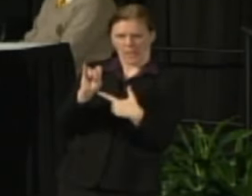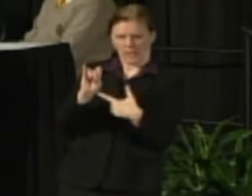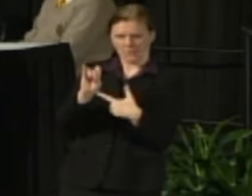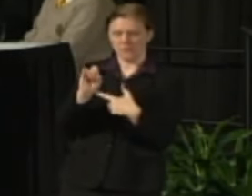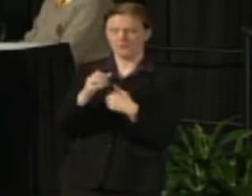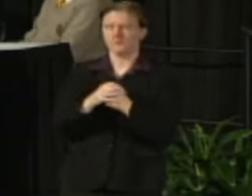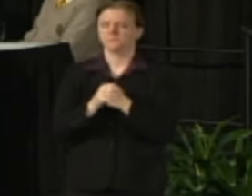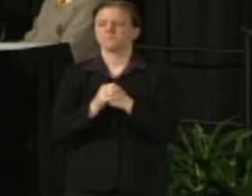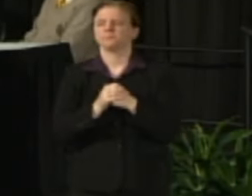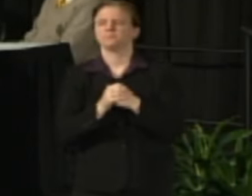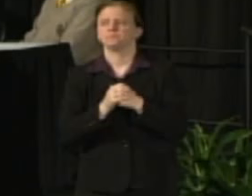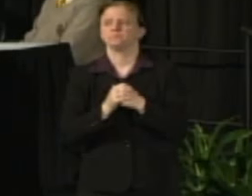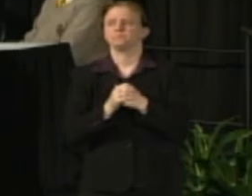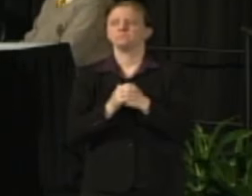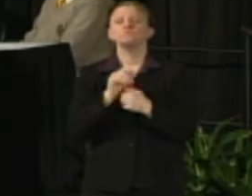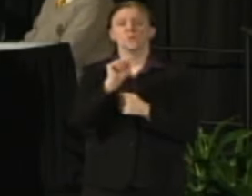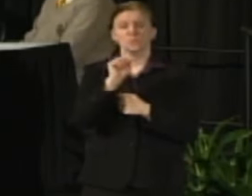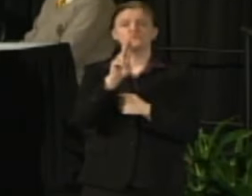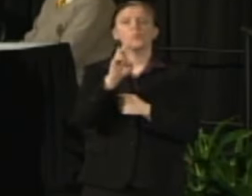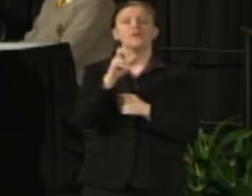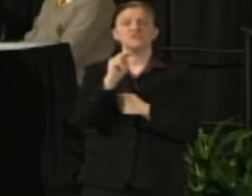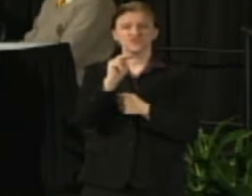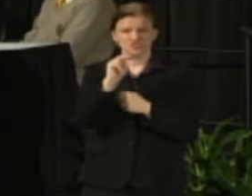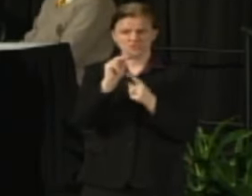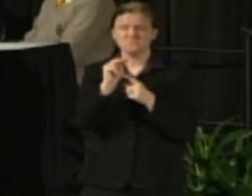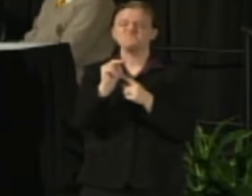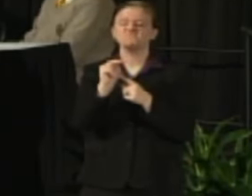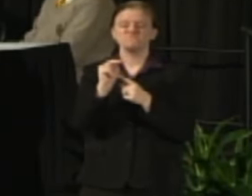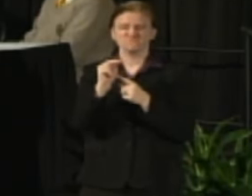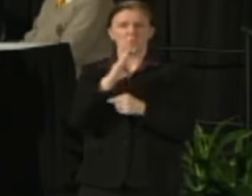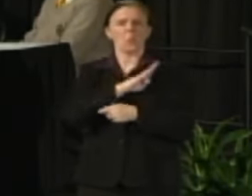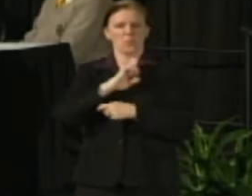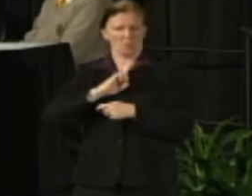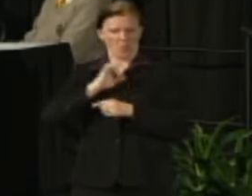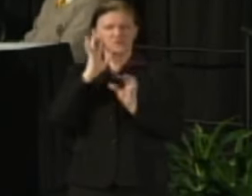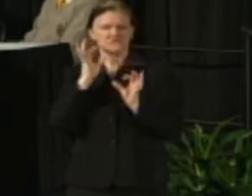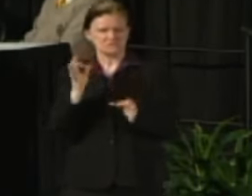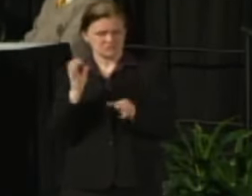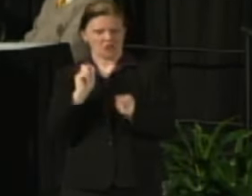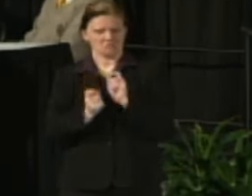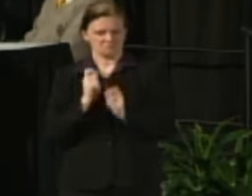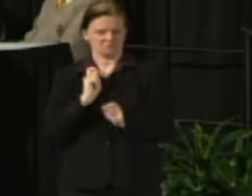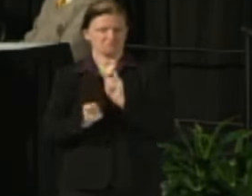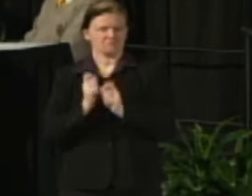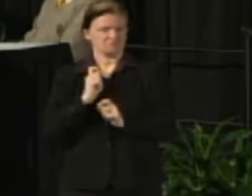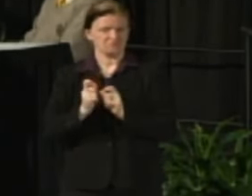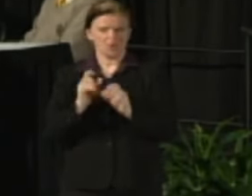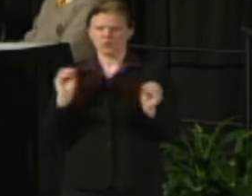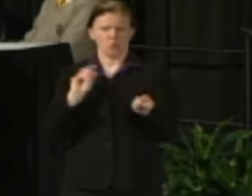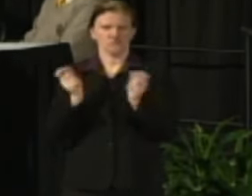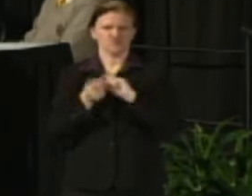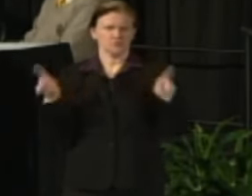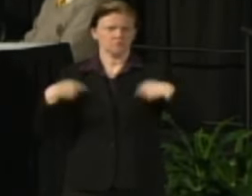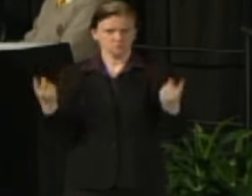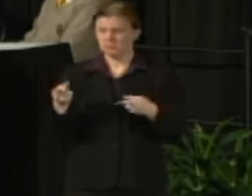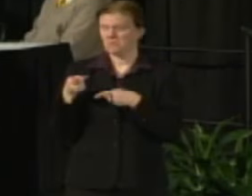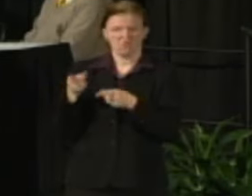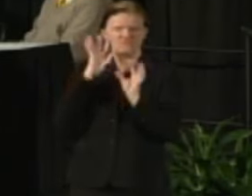The tuition would continue to be subject to the Board of Regents authority. There's no change here. It has been subject to the Board of Regents authority